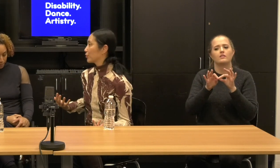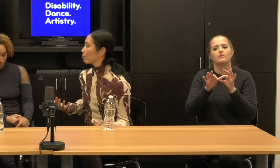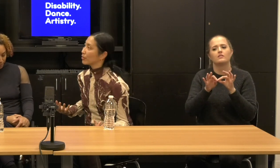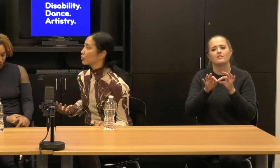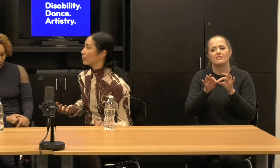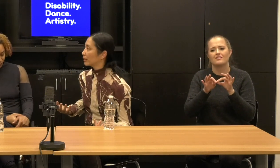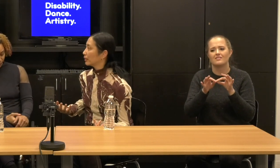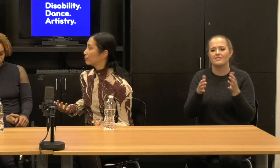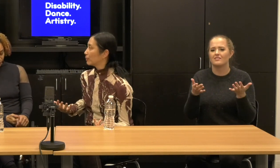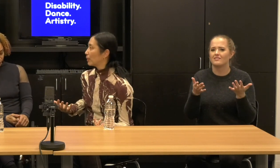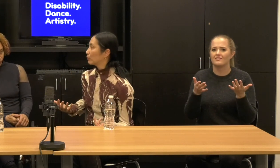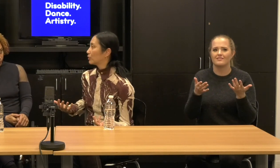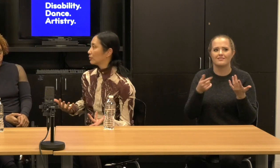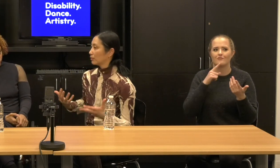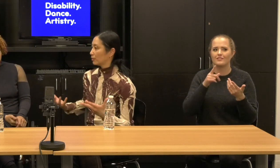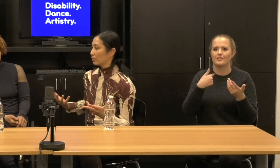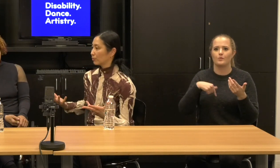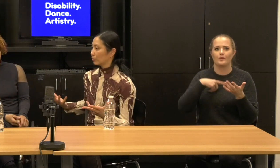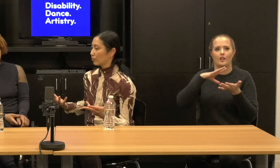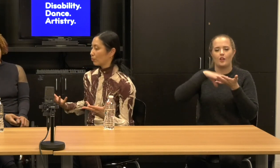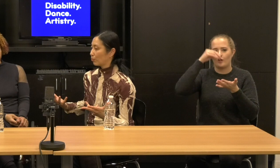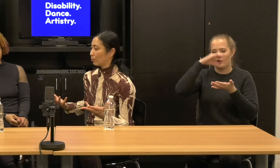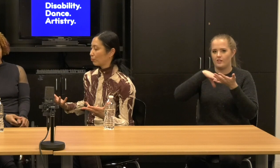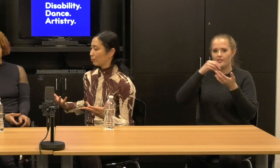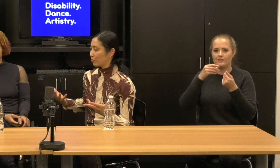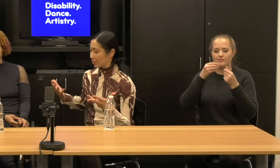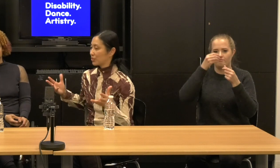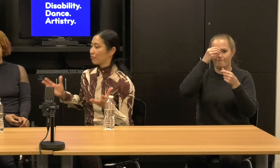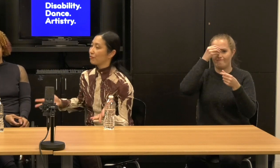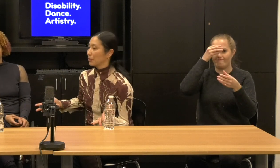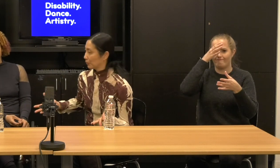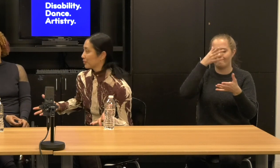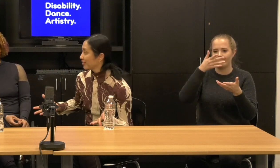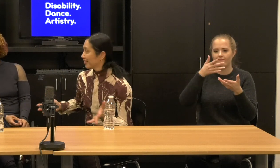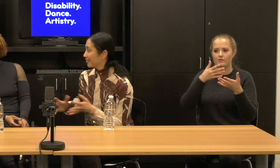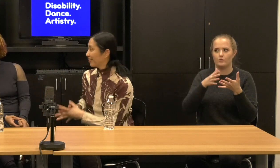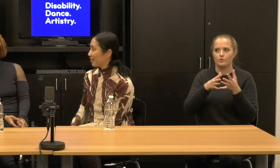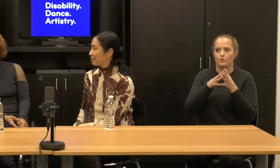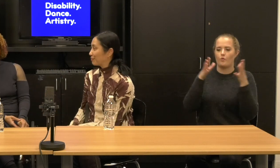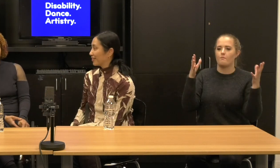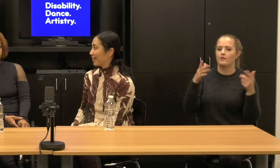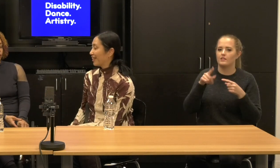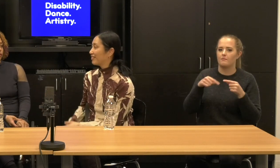so much already have about, you know, this field.